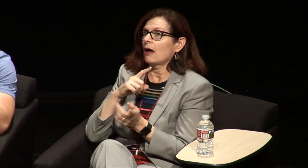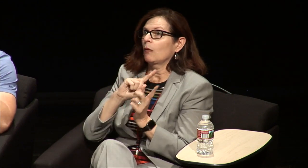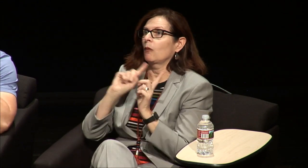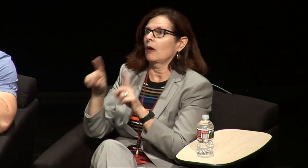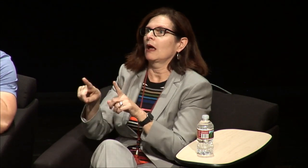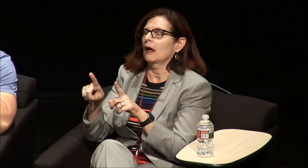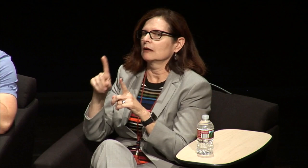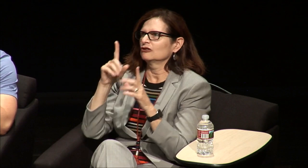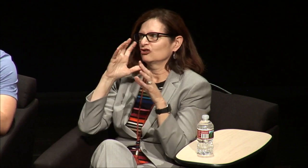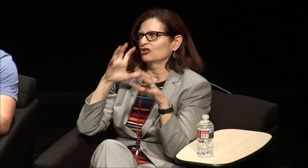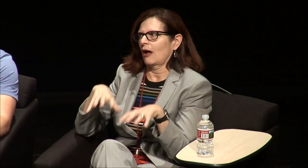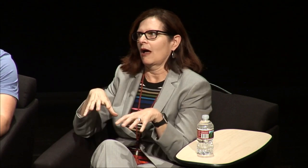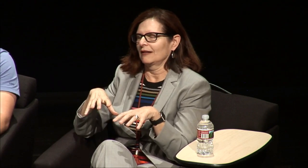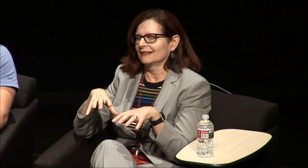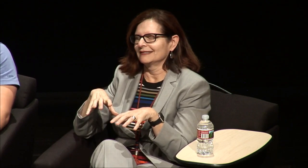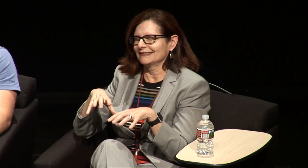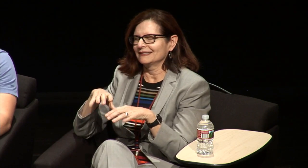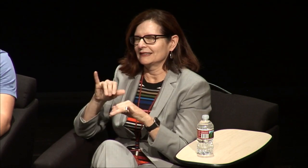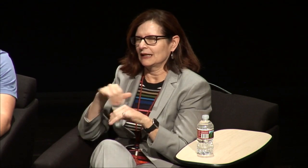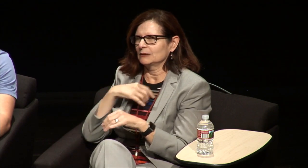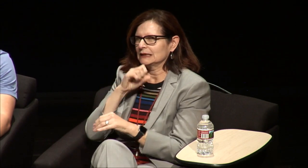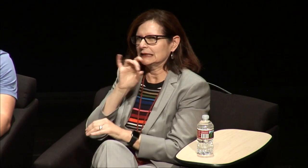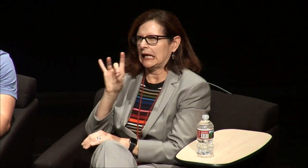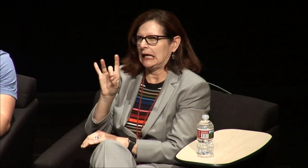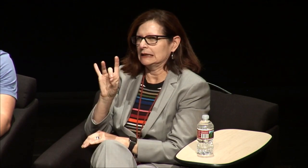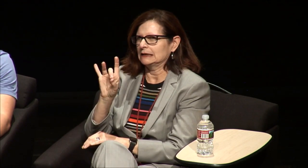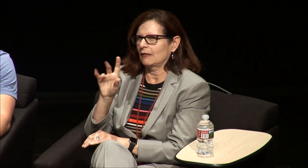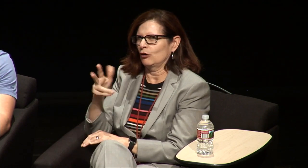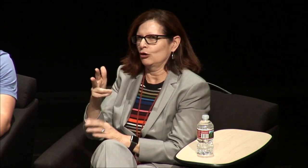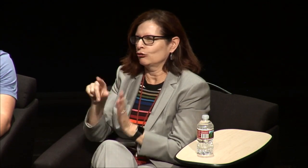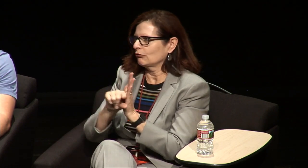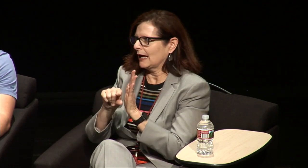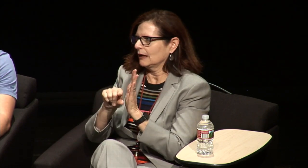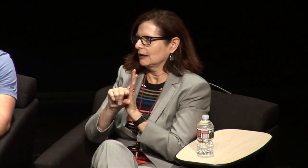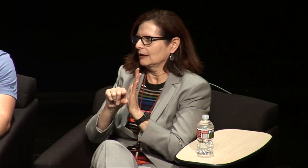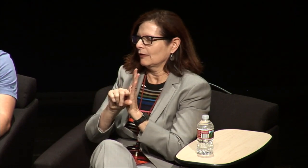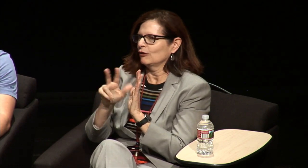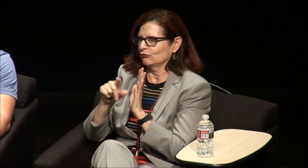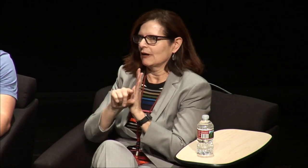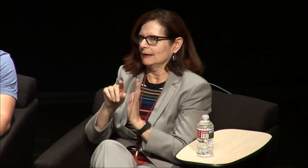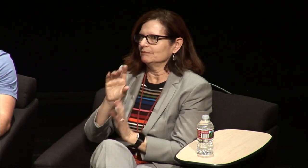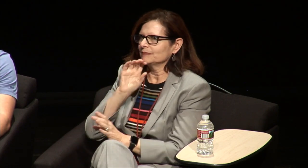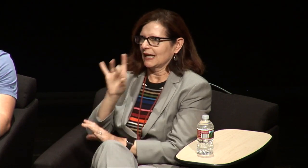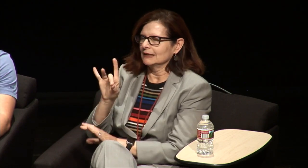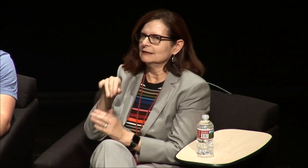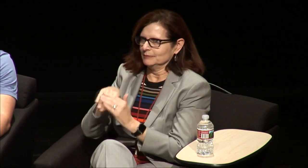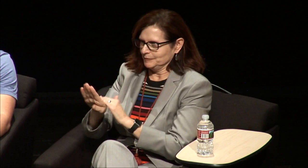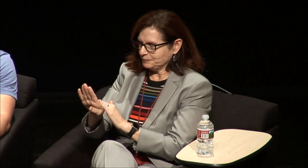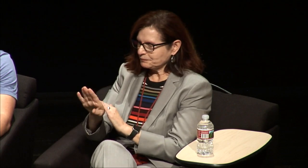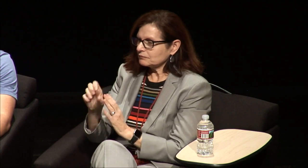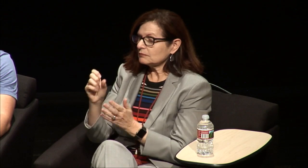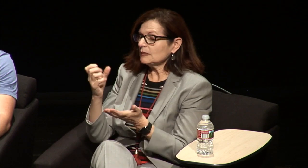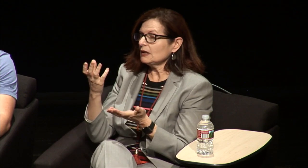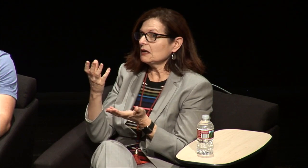schools and it was quite a shock for me at that time I would I was eight I was in third grade